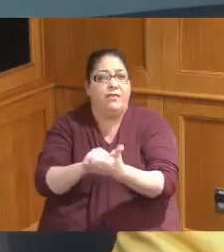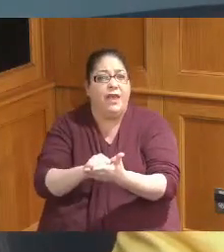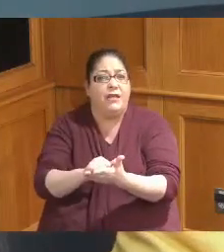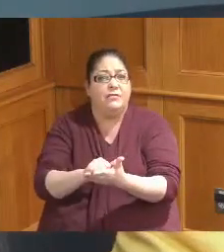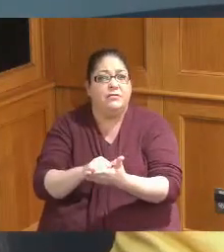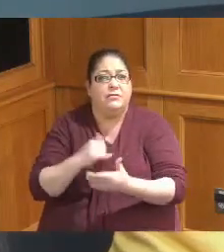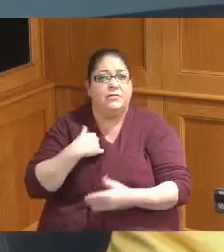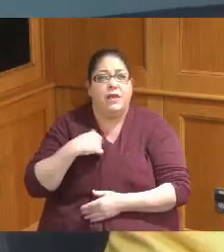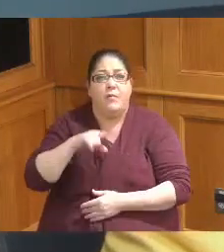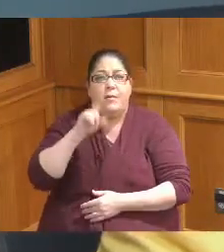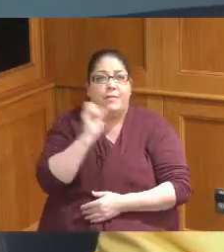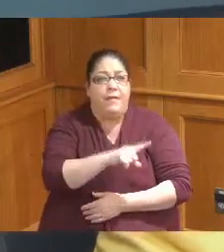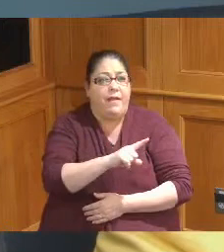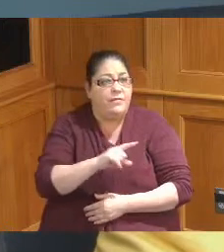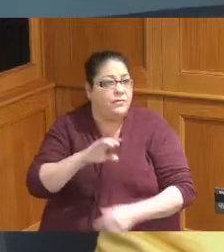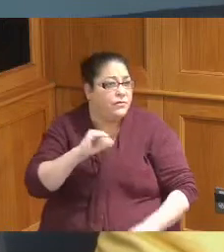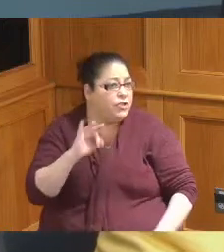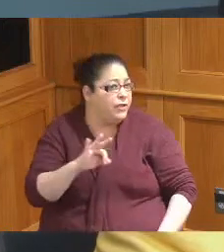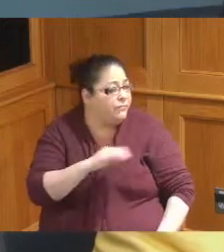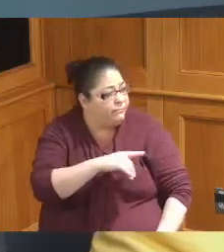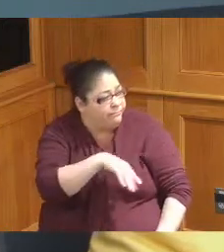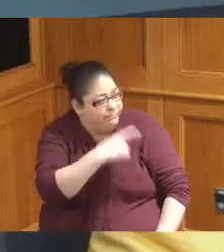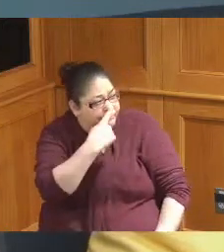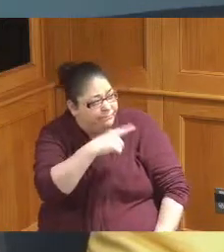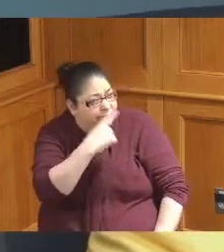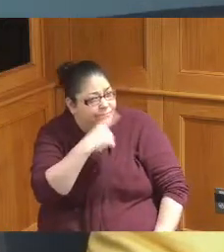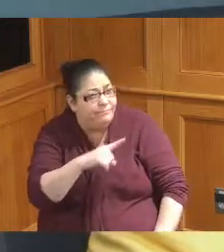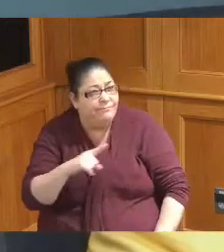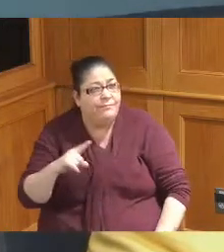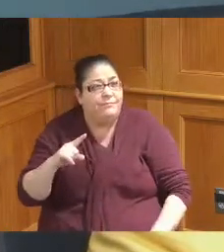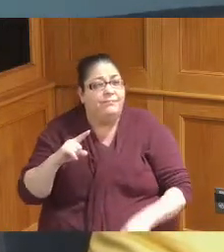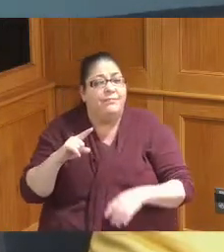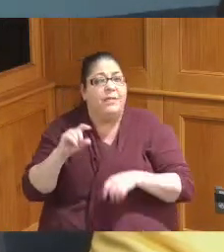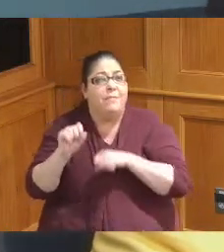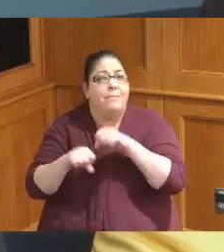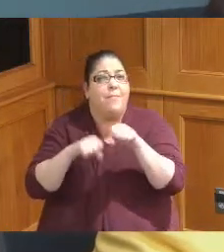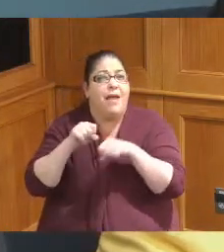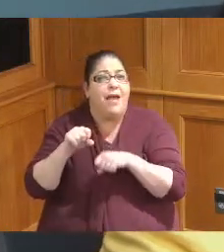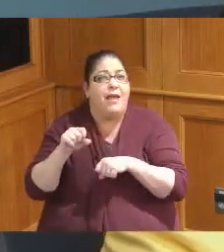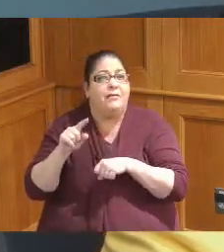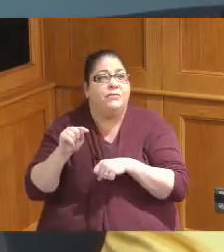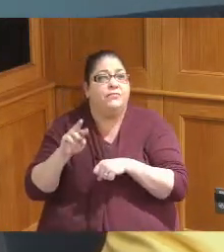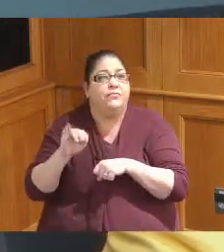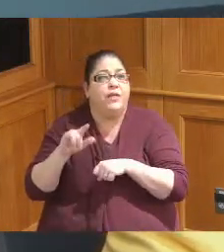is asking Jeff if maybe on our website we can indicate how much money we've given for bike lines